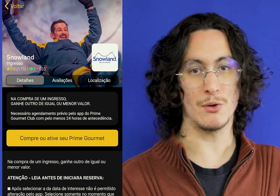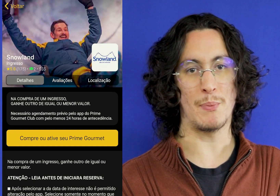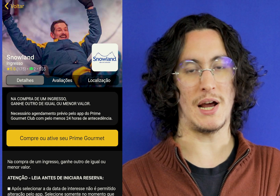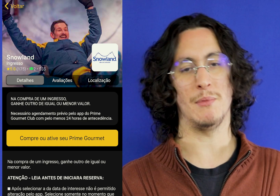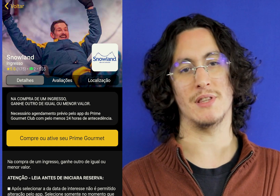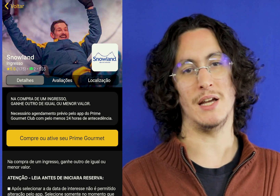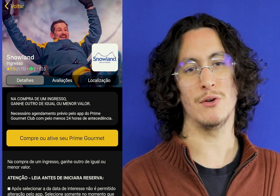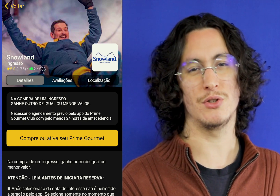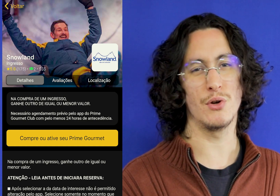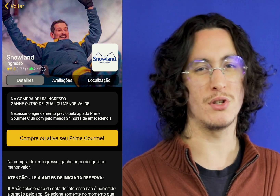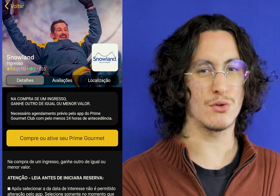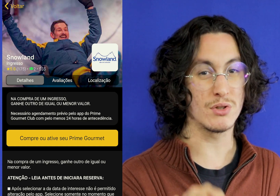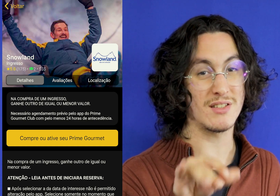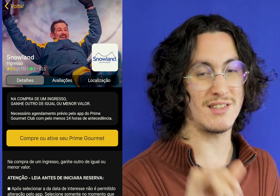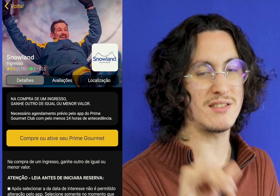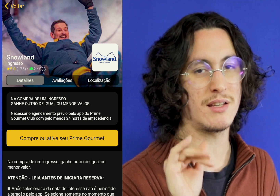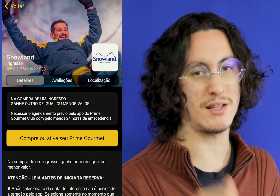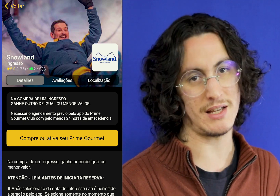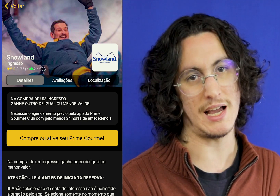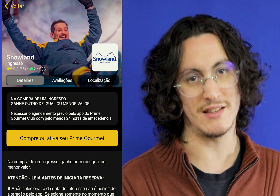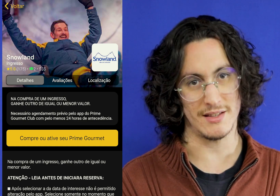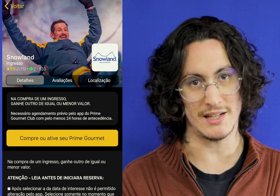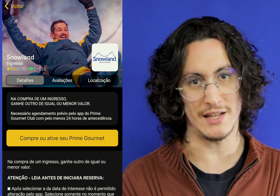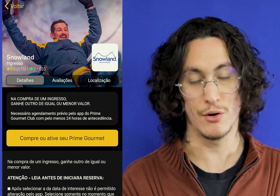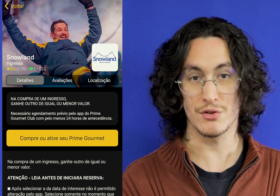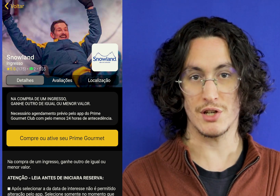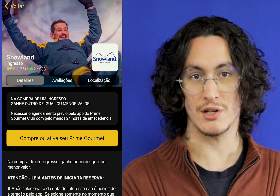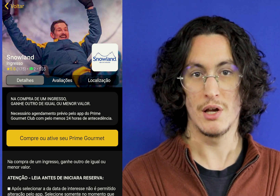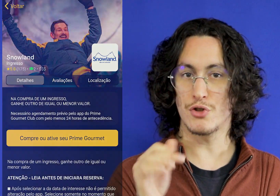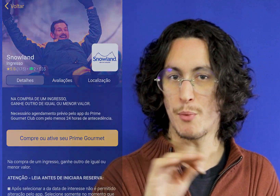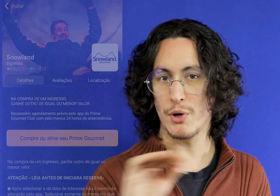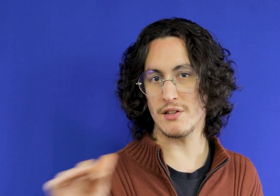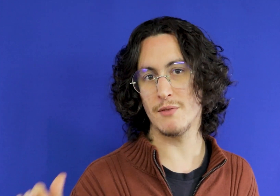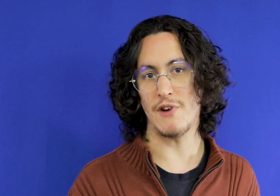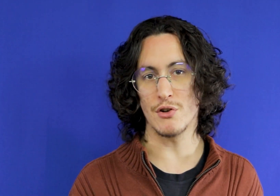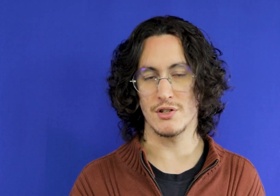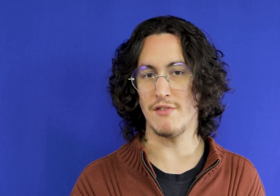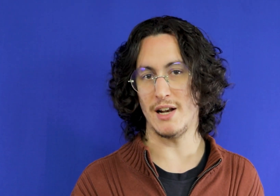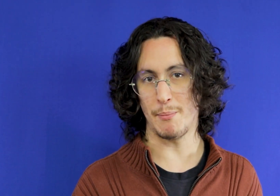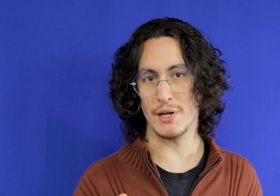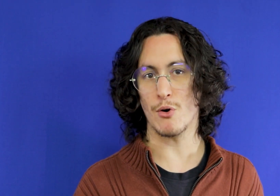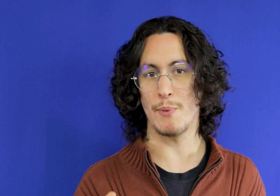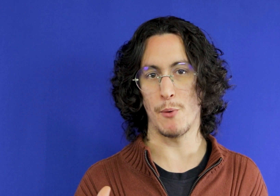are also in prime there today, far away, whose R $ 170 entry means that this voucher is already valid